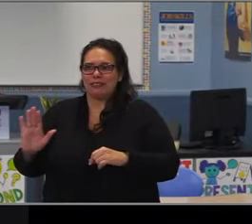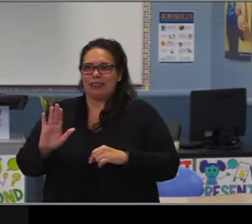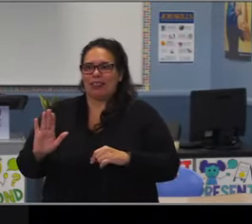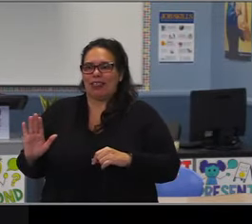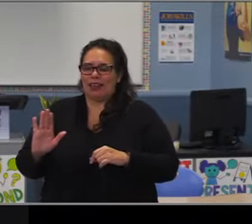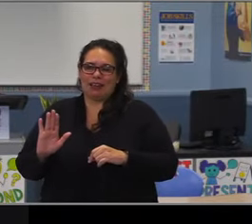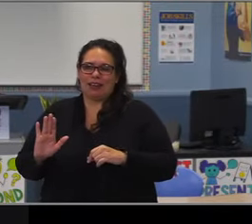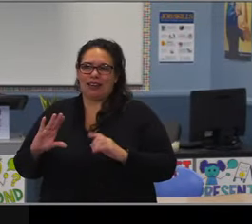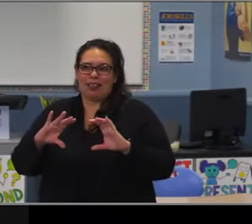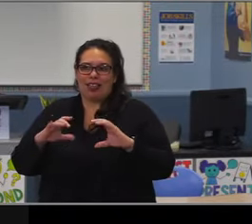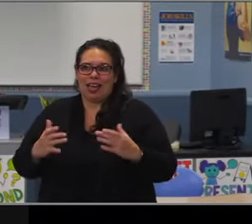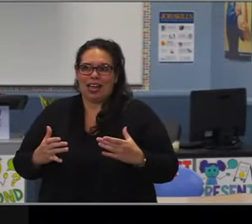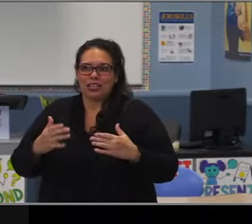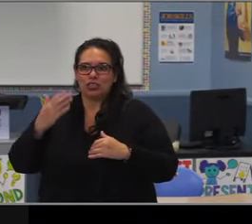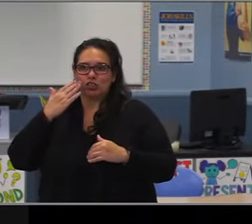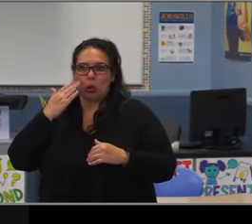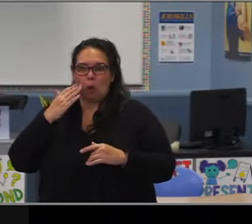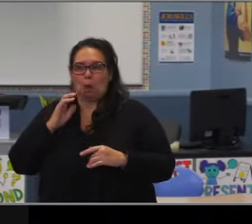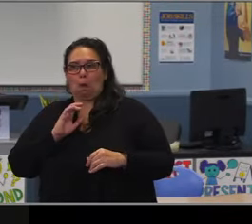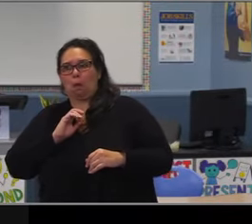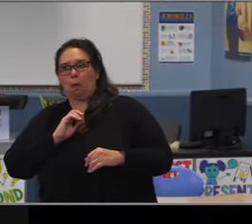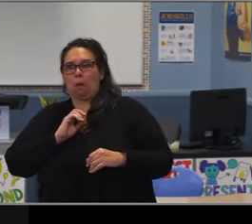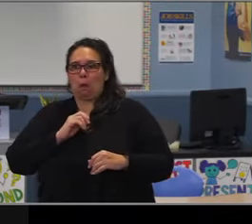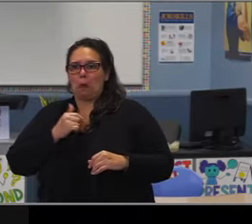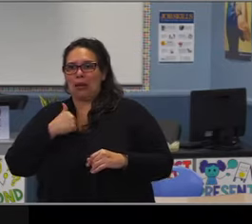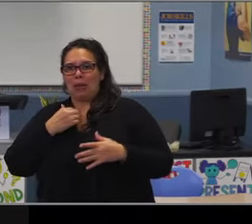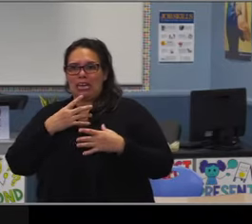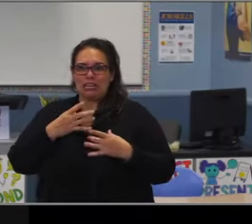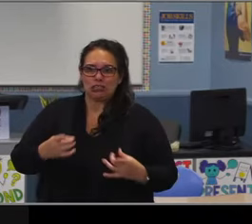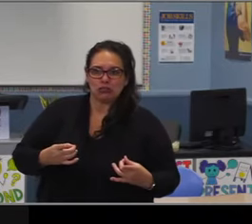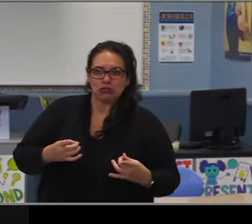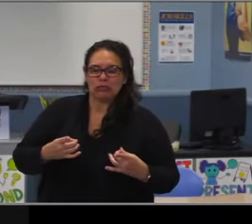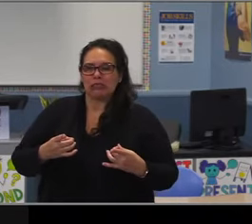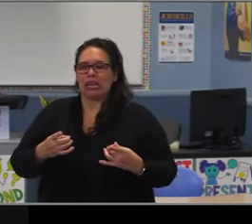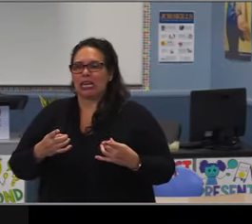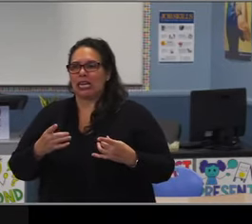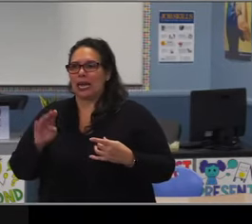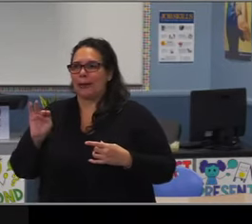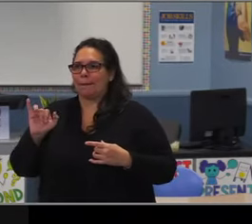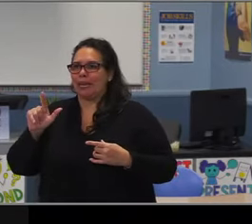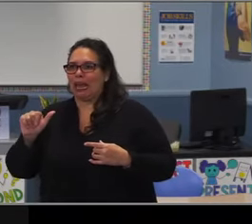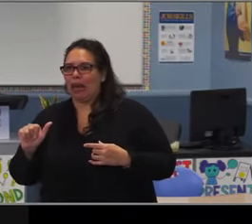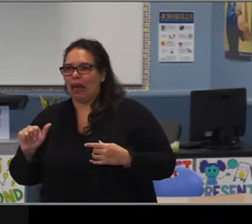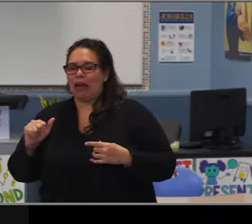that schedule across our K-8 schools? And then finally looking at the enrollment trends,